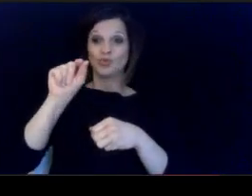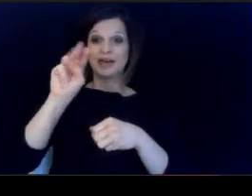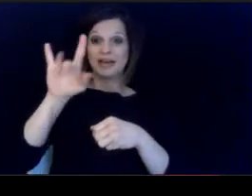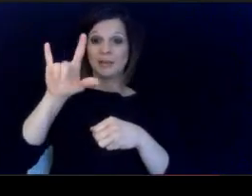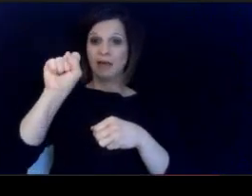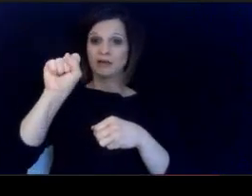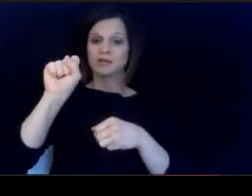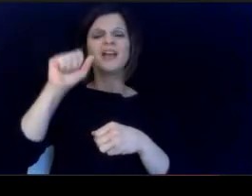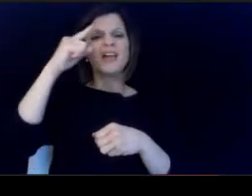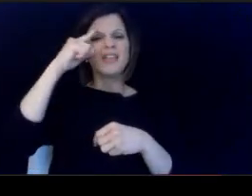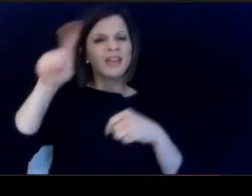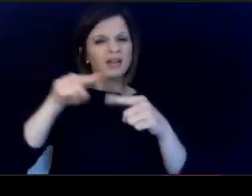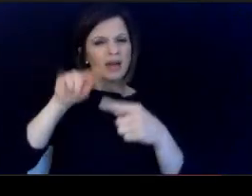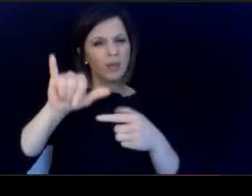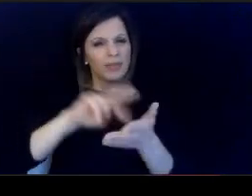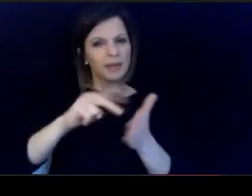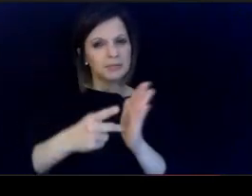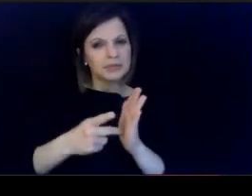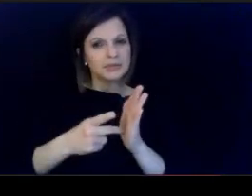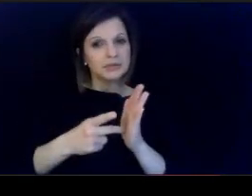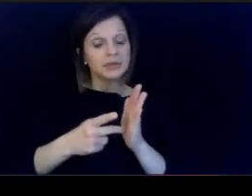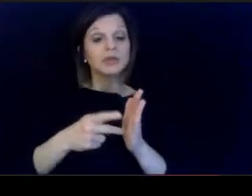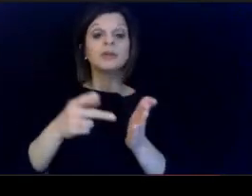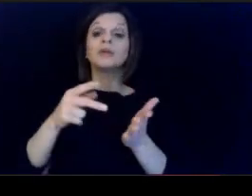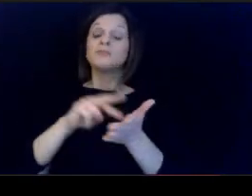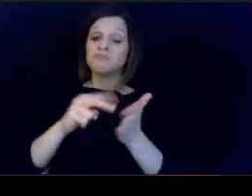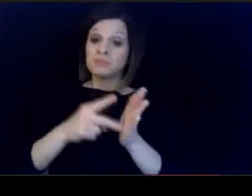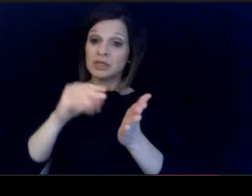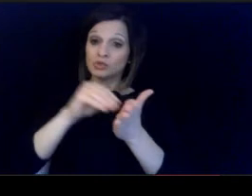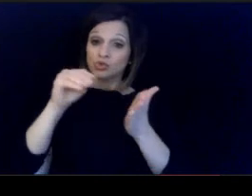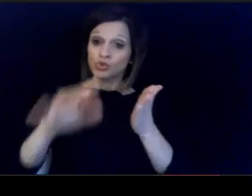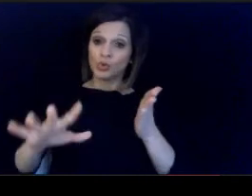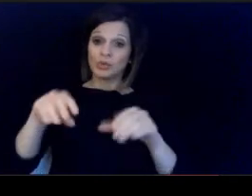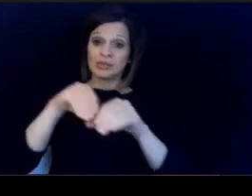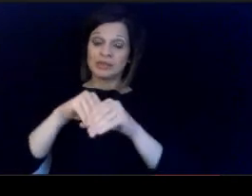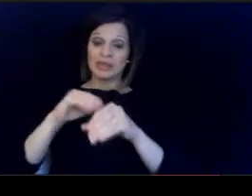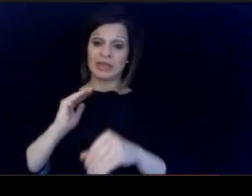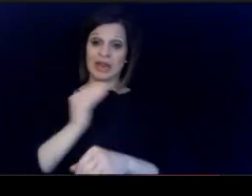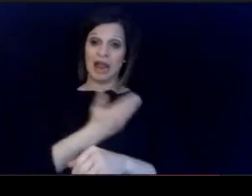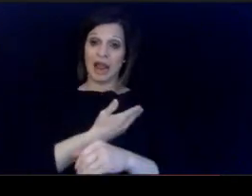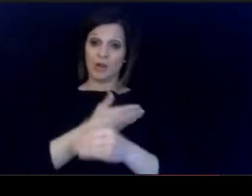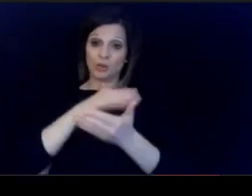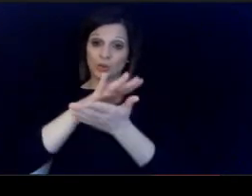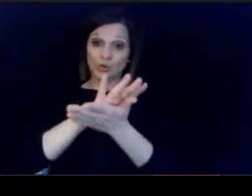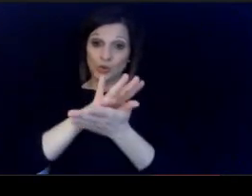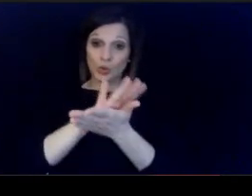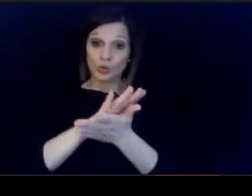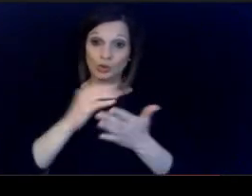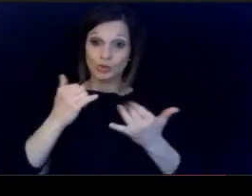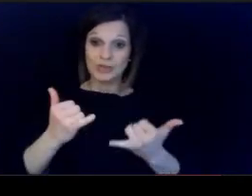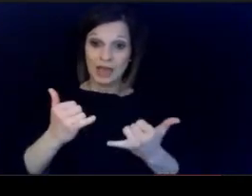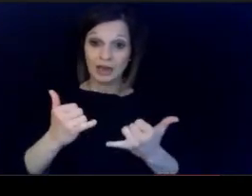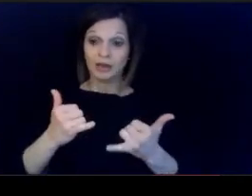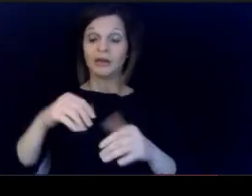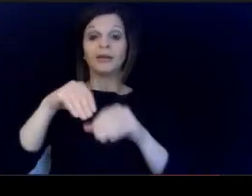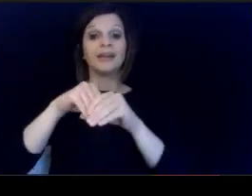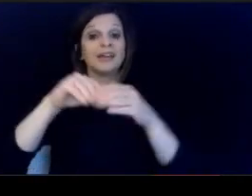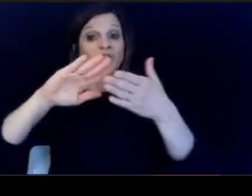Think about what that means. So students. in our school in our communities.